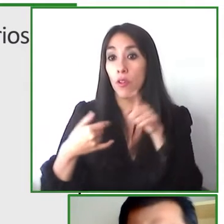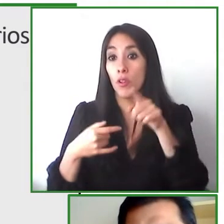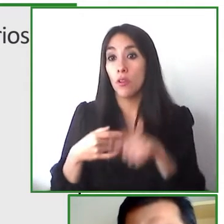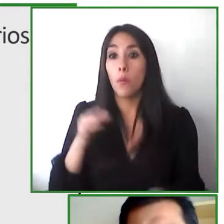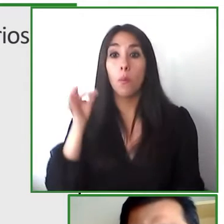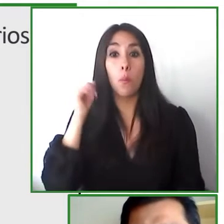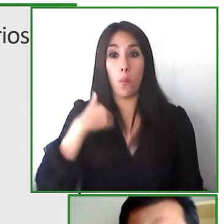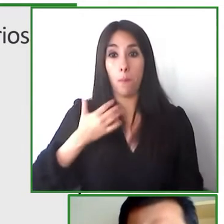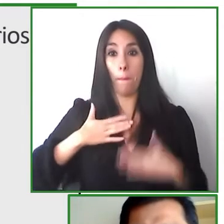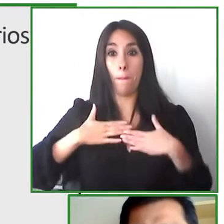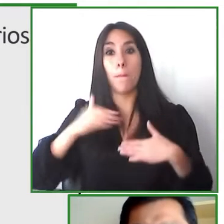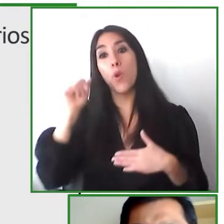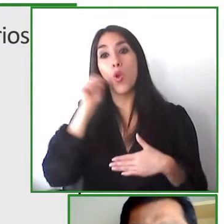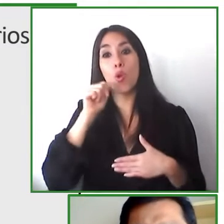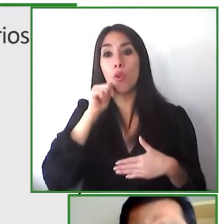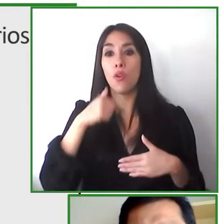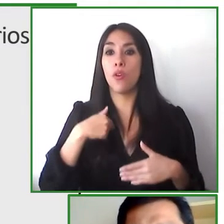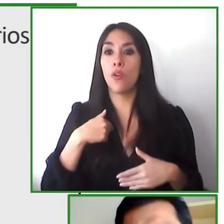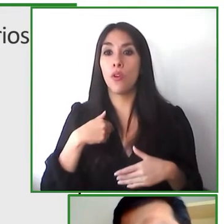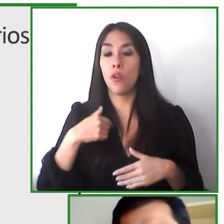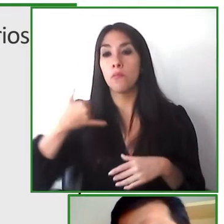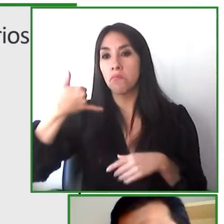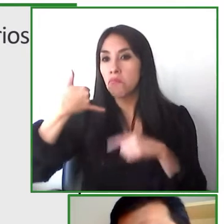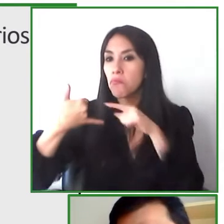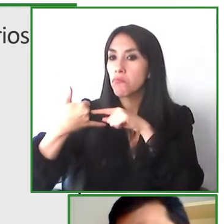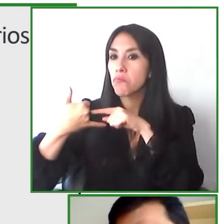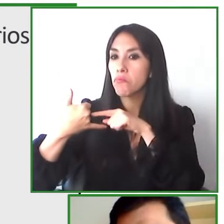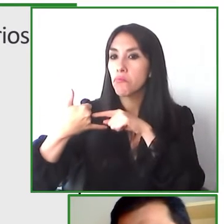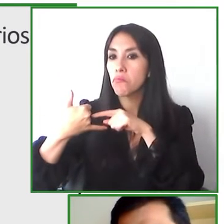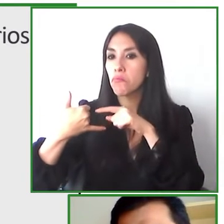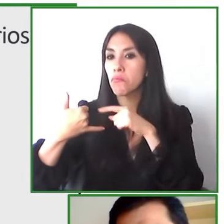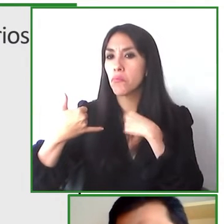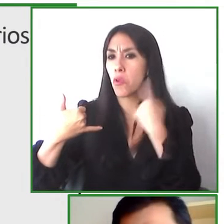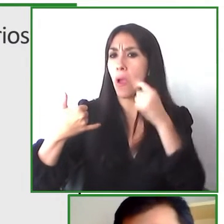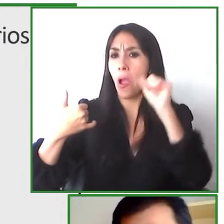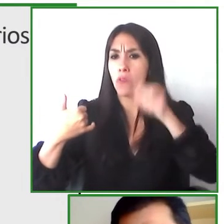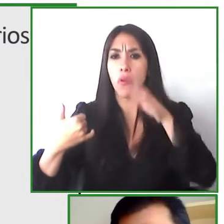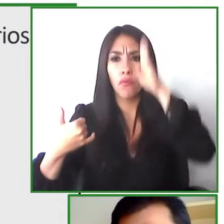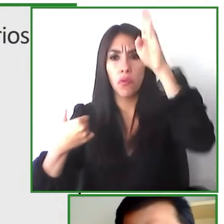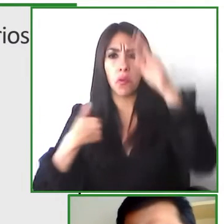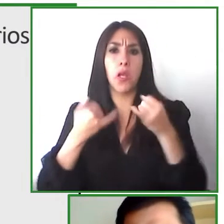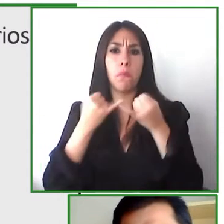compagnon and so it is great to hear what she has to say about this system i'd like